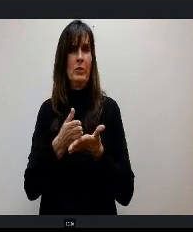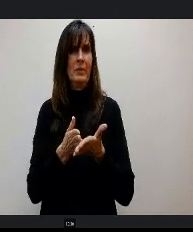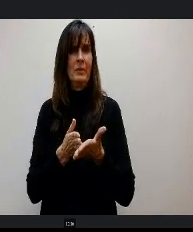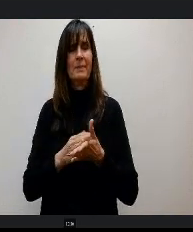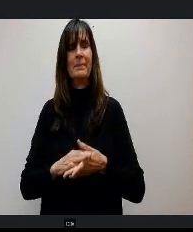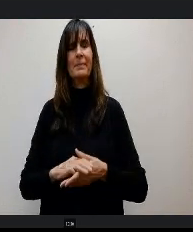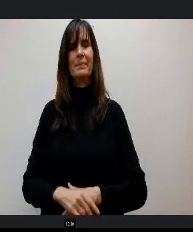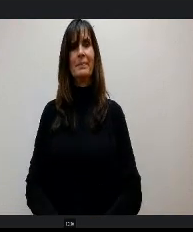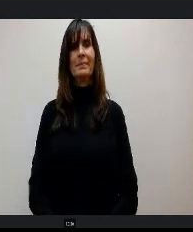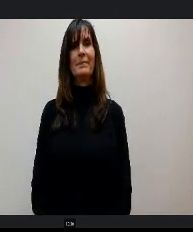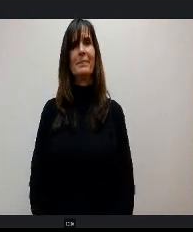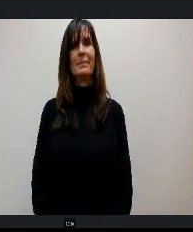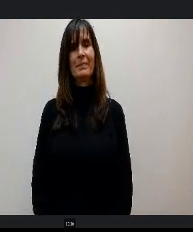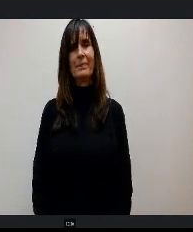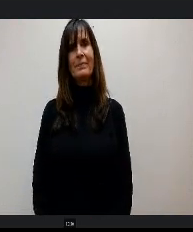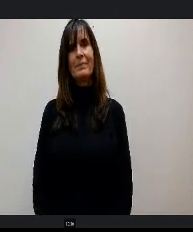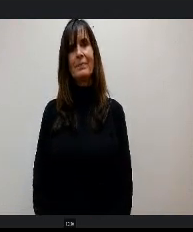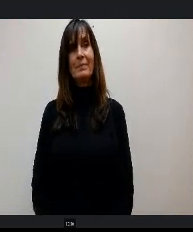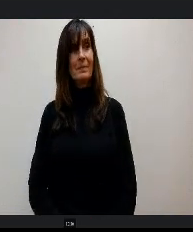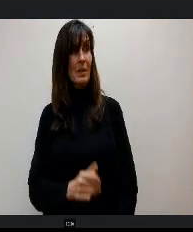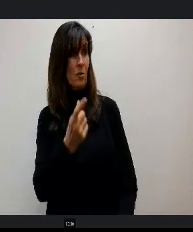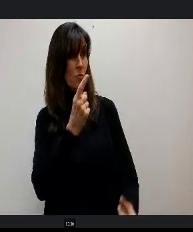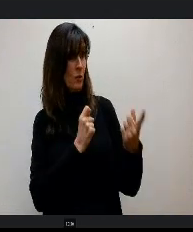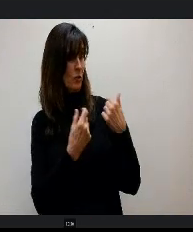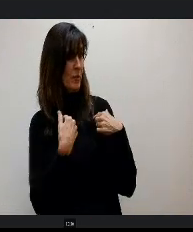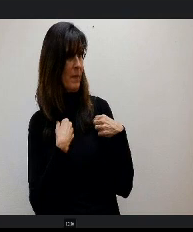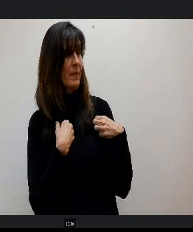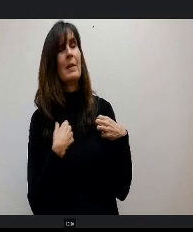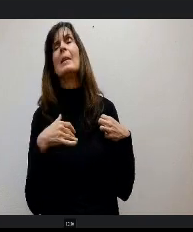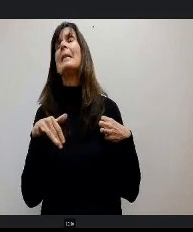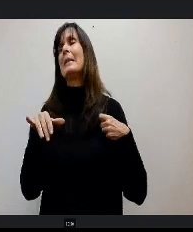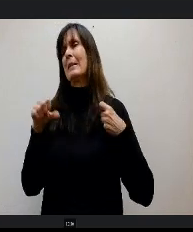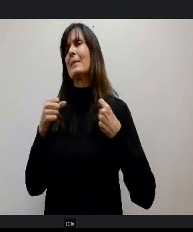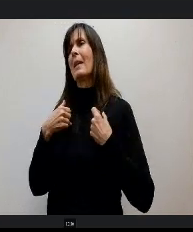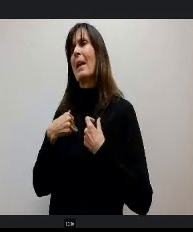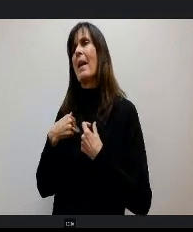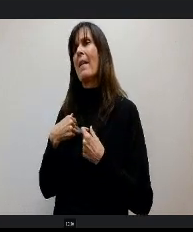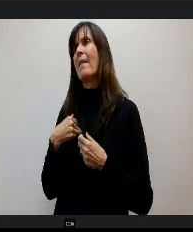Any other question? Yep, I do have a quick question and this is probably more for Miss Allen.